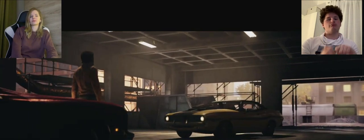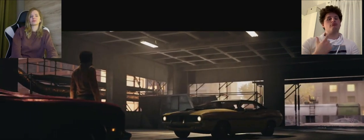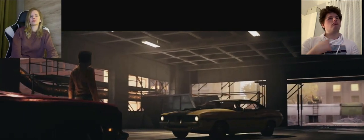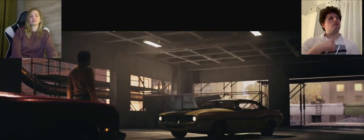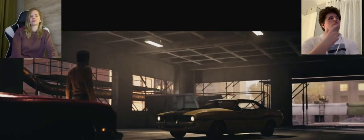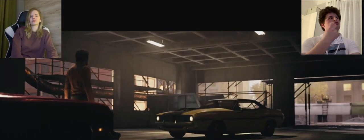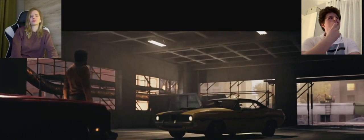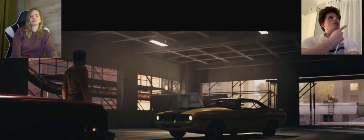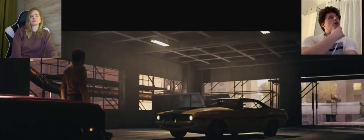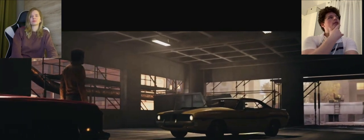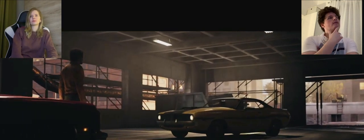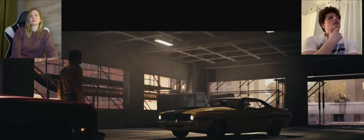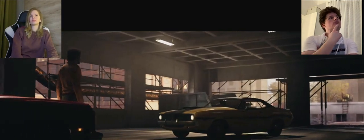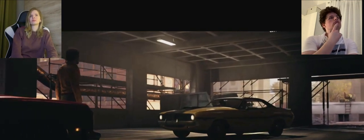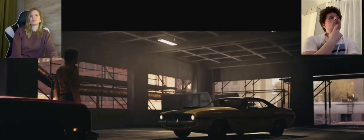A: what happened that he got behind bars, he tells everything